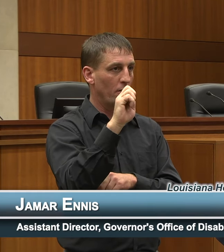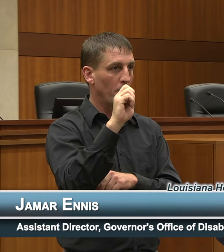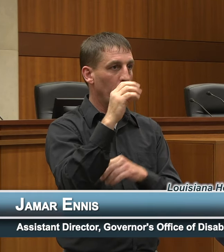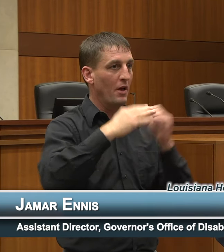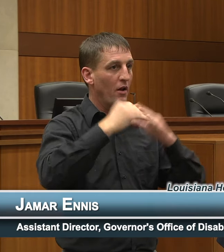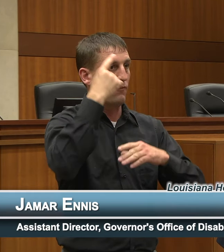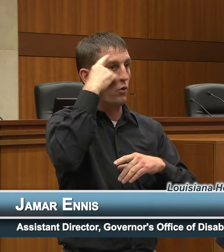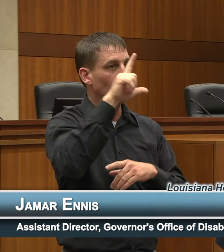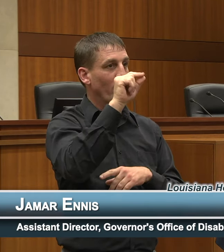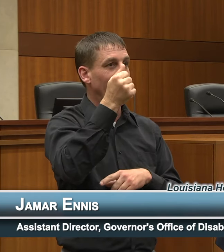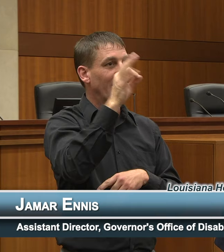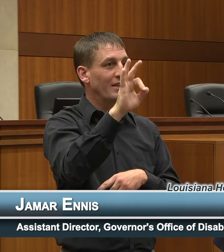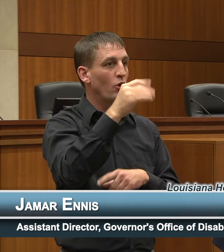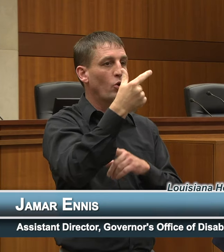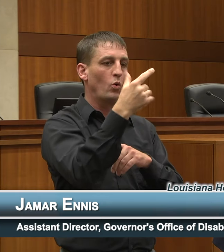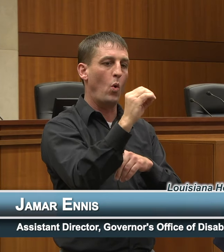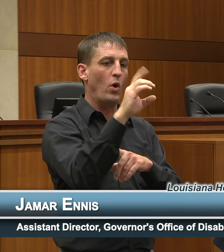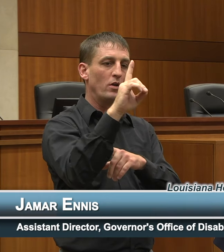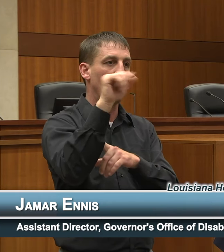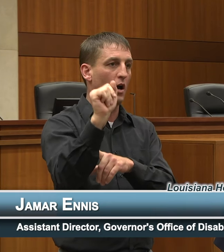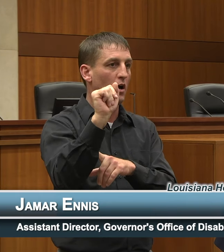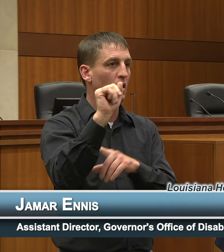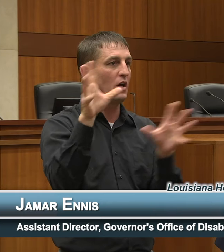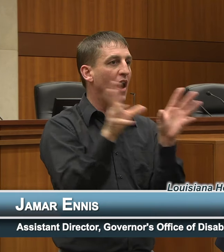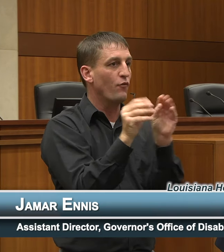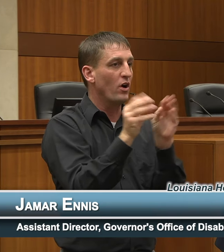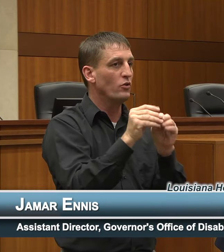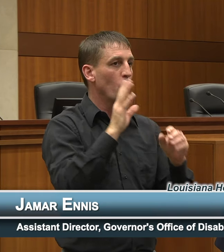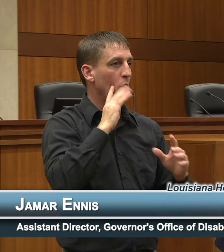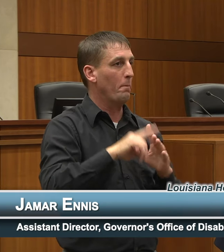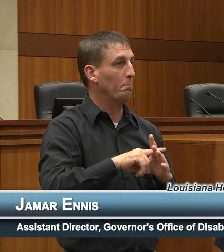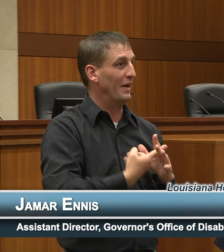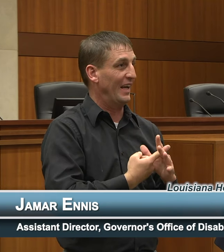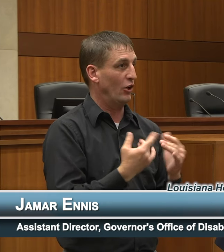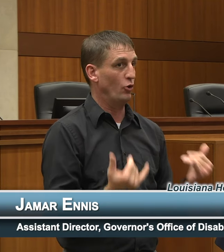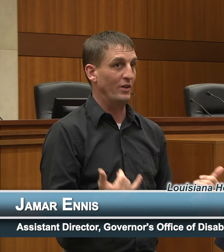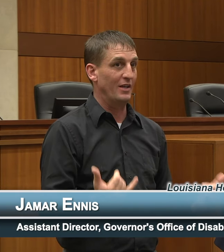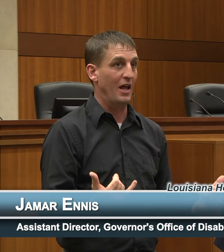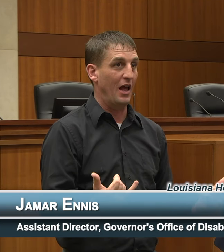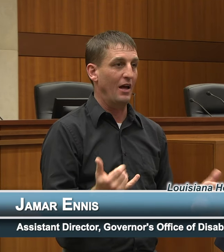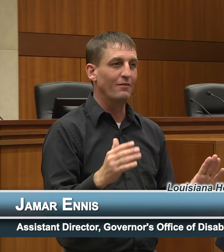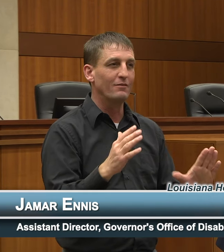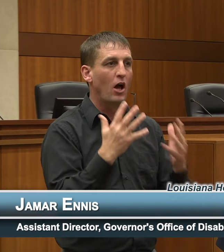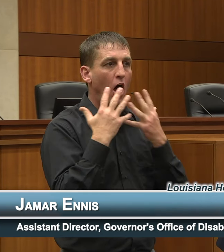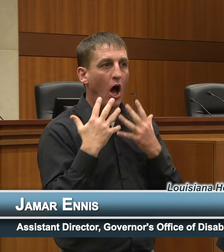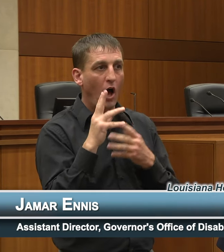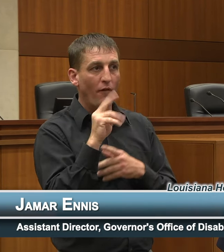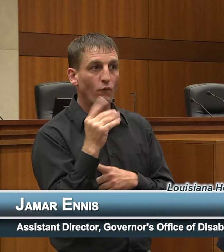Conference. We're gonna begin the day. Unfortunately, our Governor could not